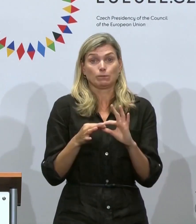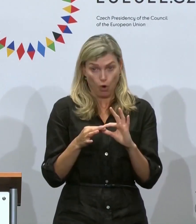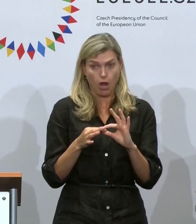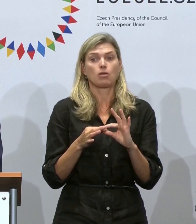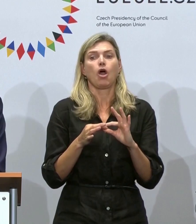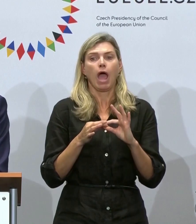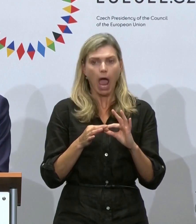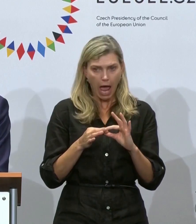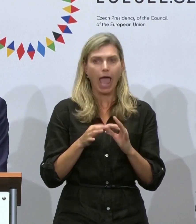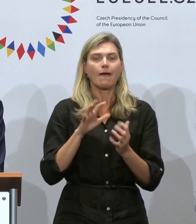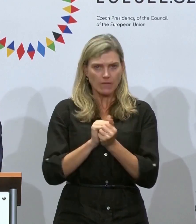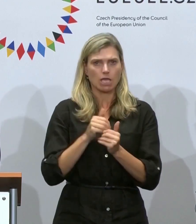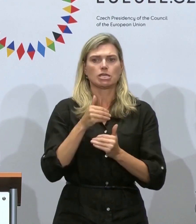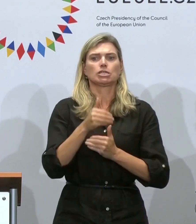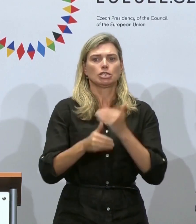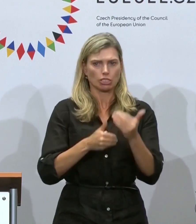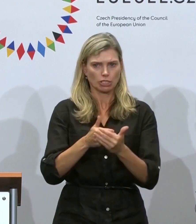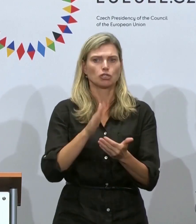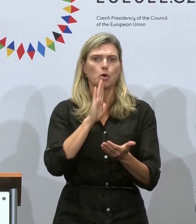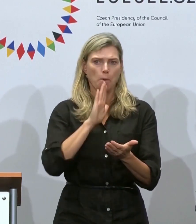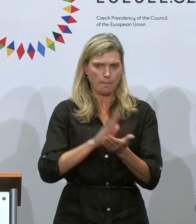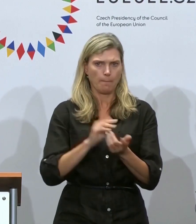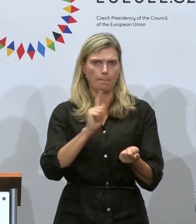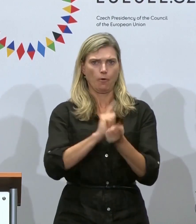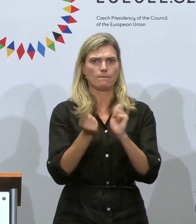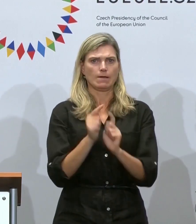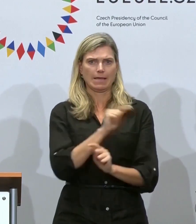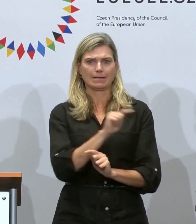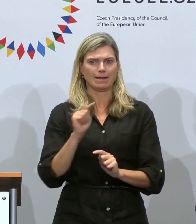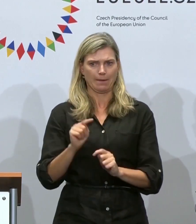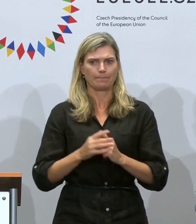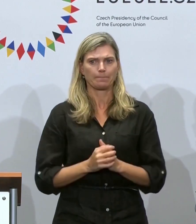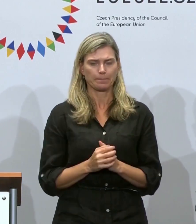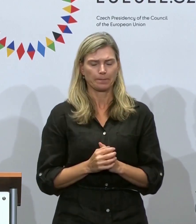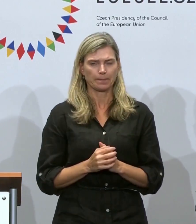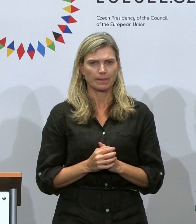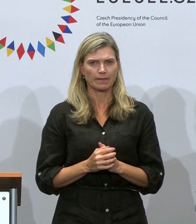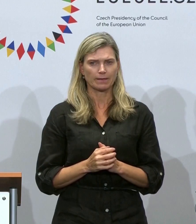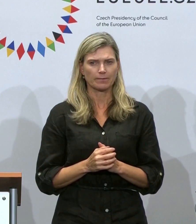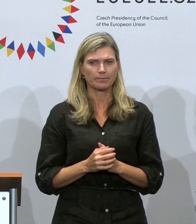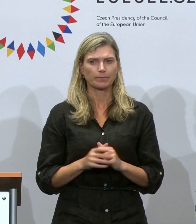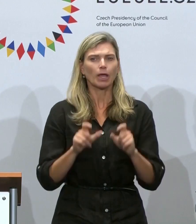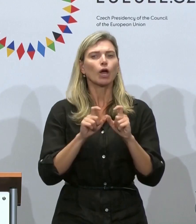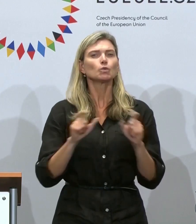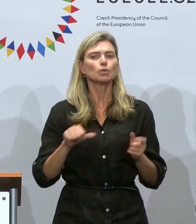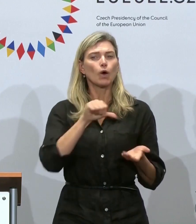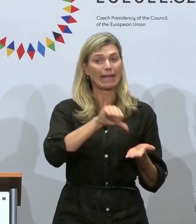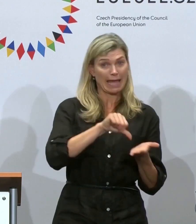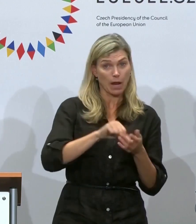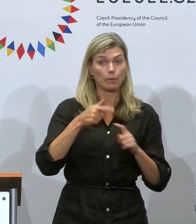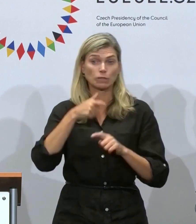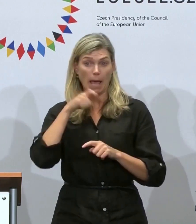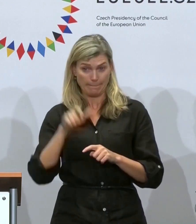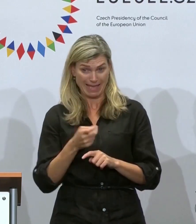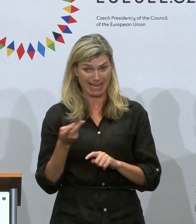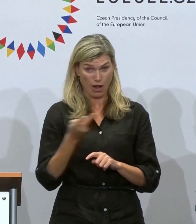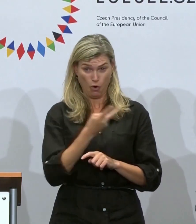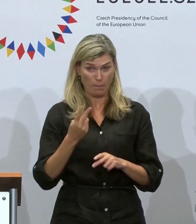Taking into account these reasonable comments that both parts, Iran and US, has been presenting